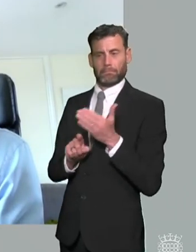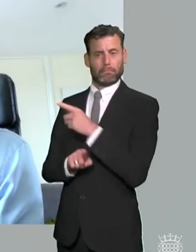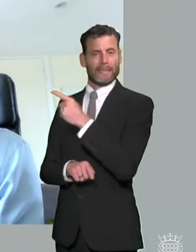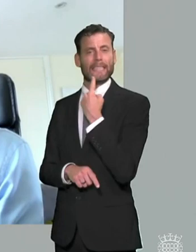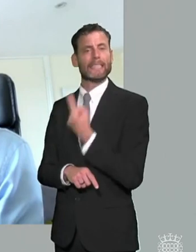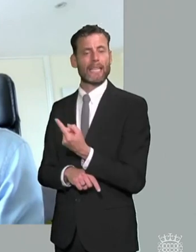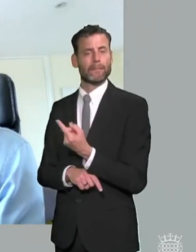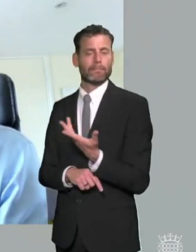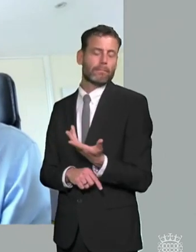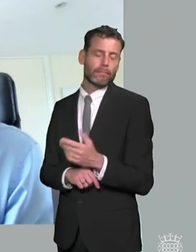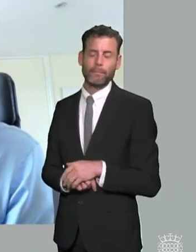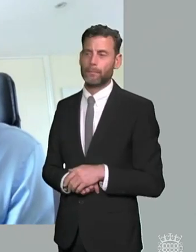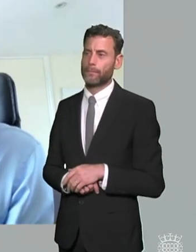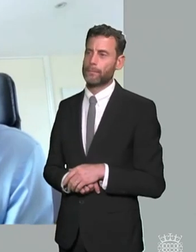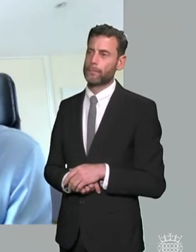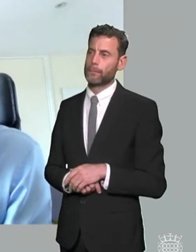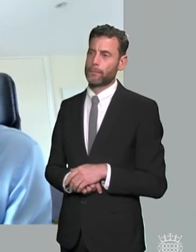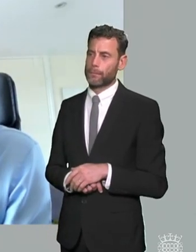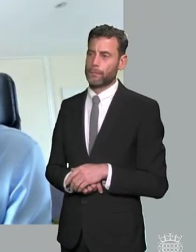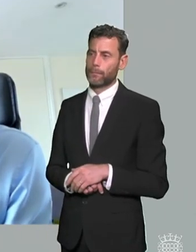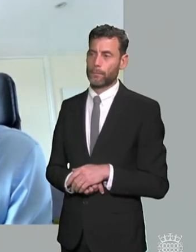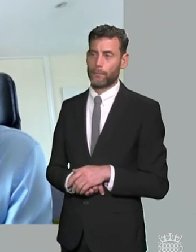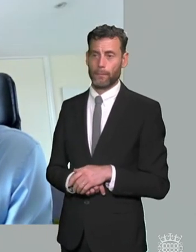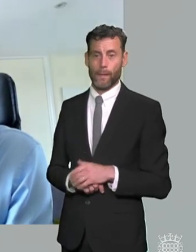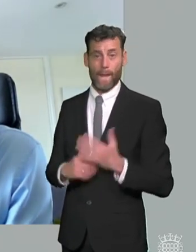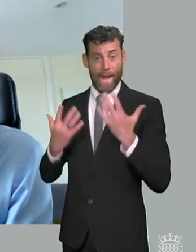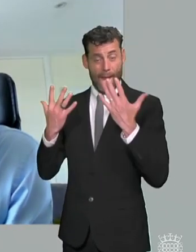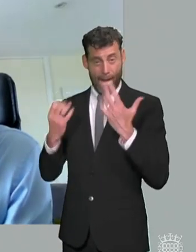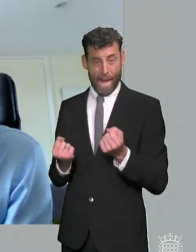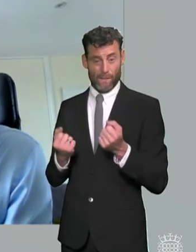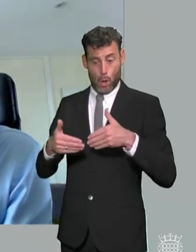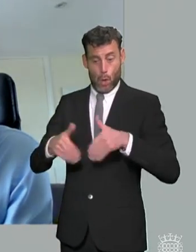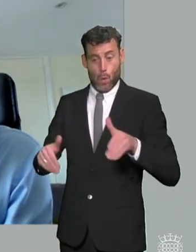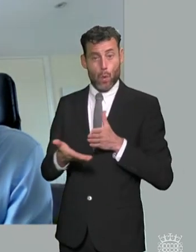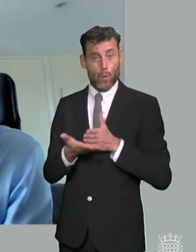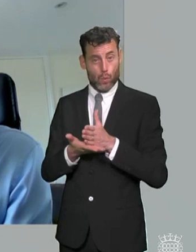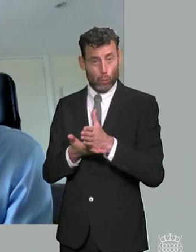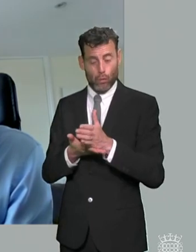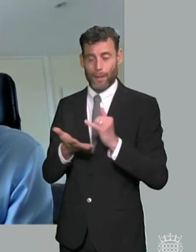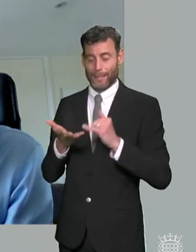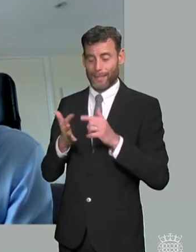that a um that role already sort of already exists we've got sendias services the the